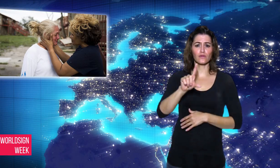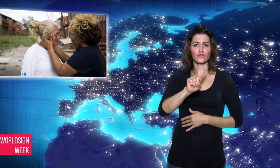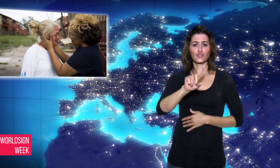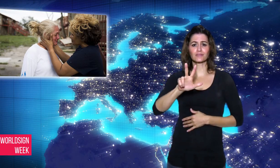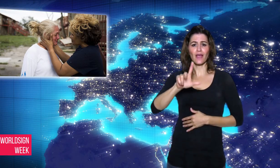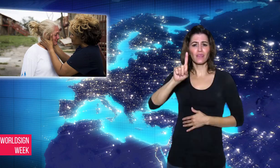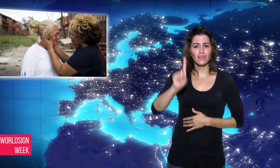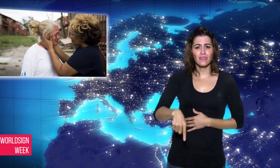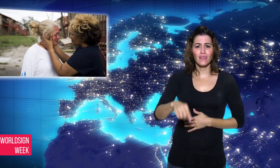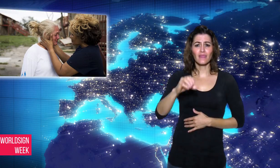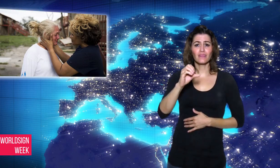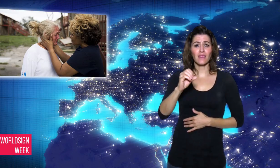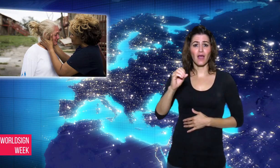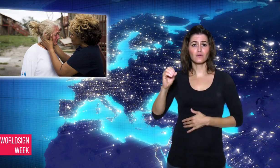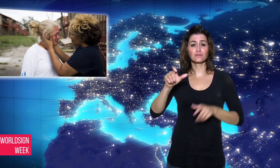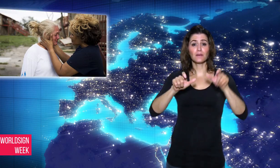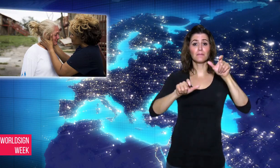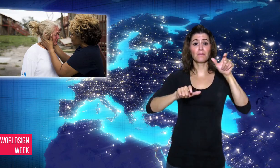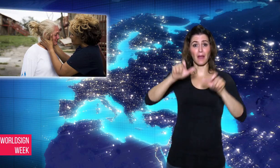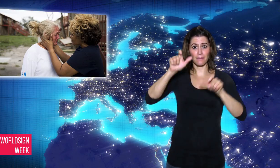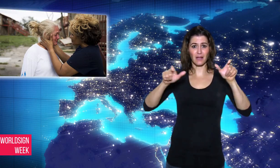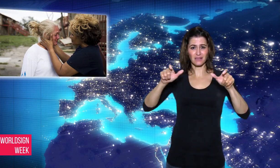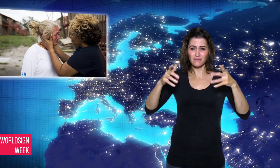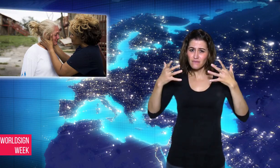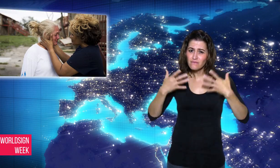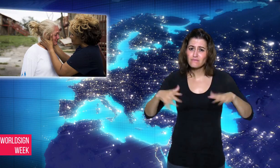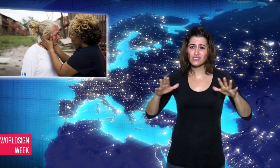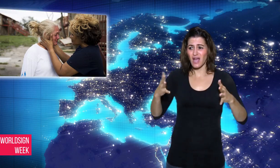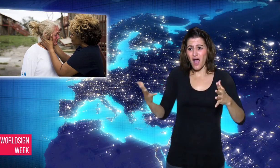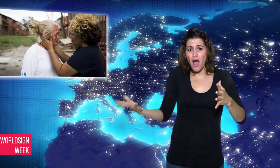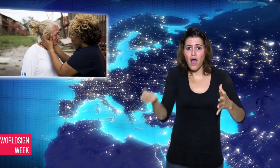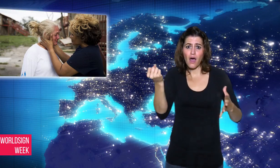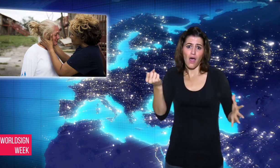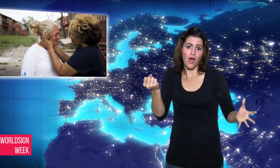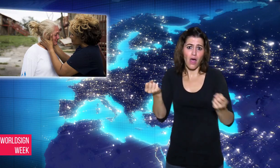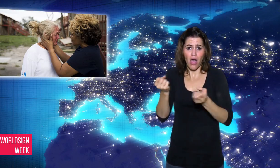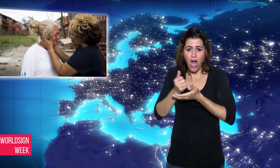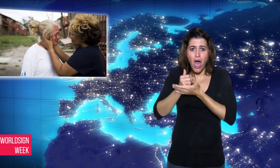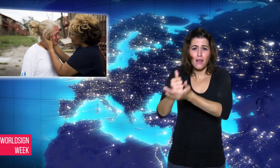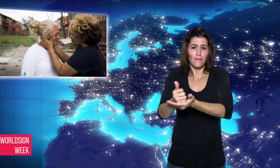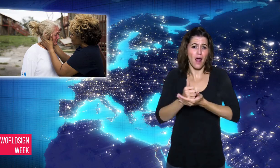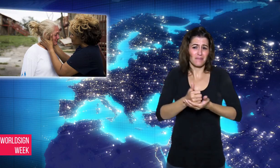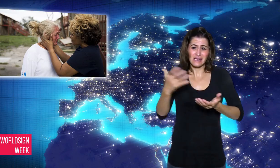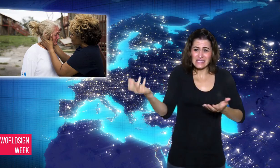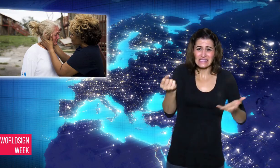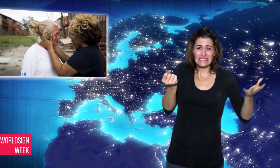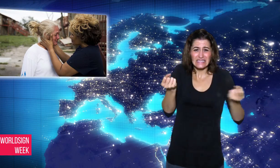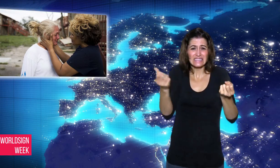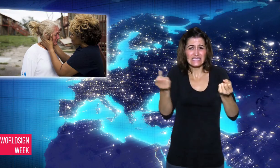was now over 30.